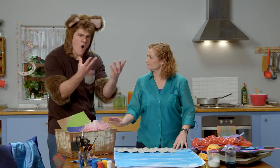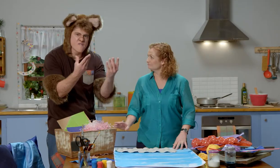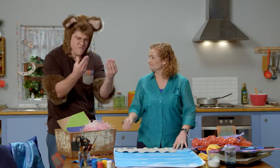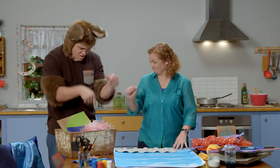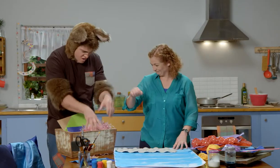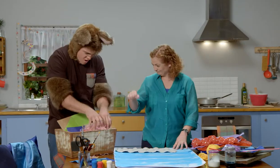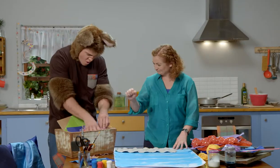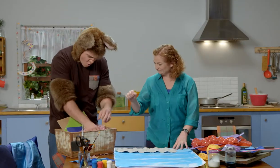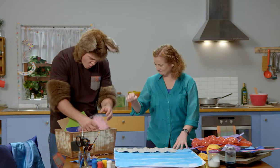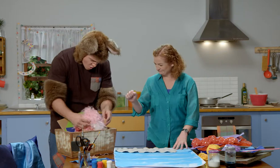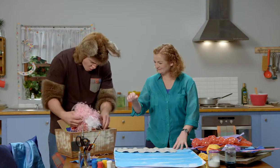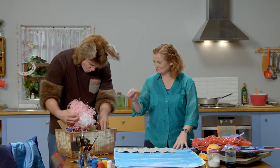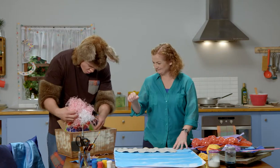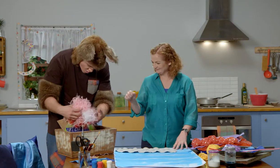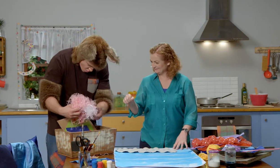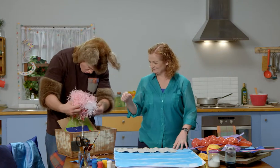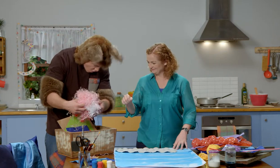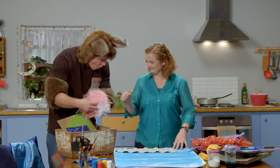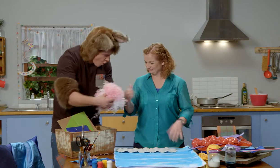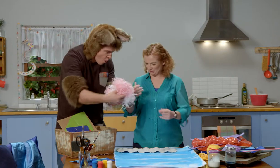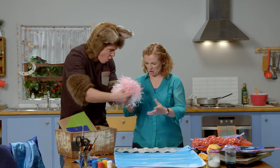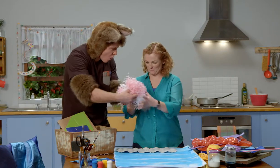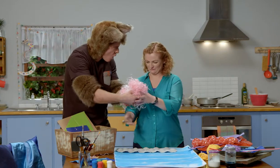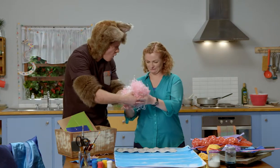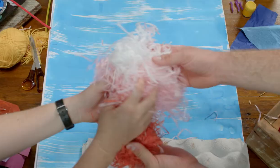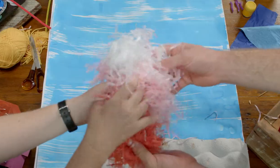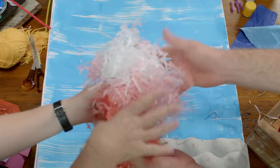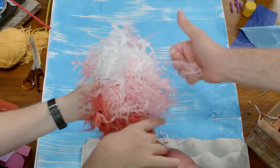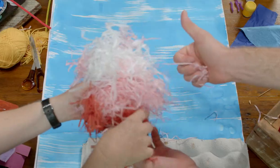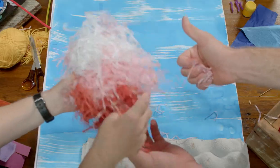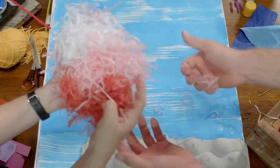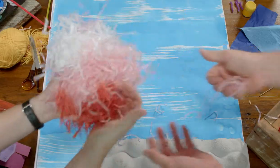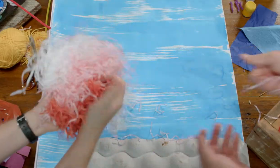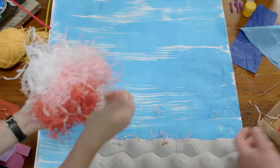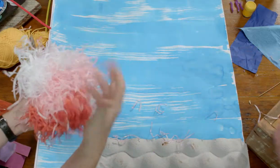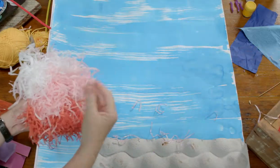Sally, this is soft. Yes, that’s very soft, isn’t it?